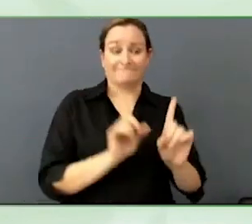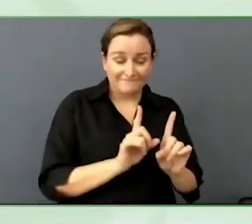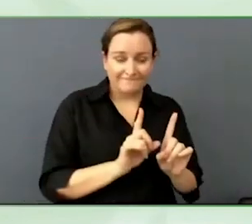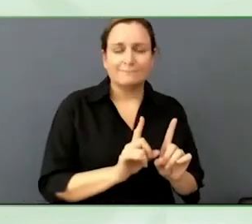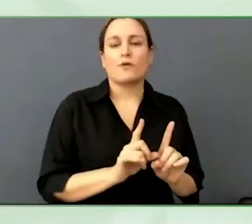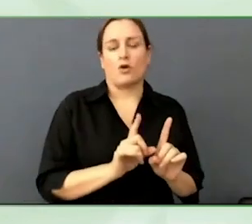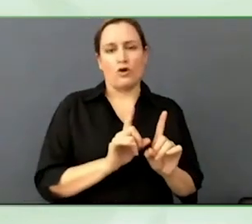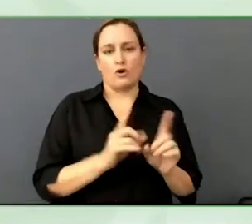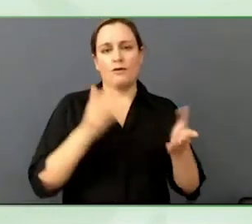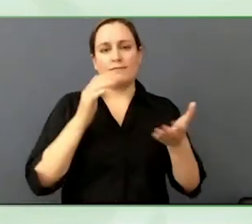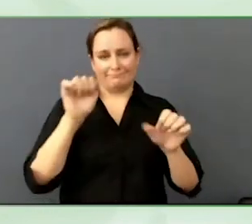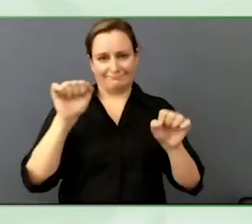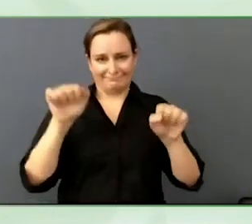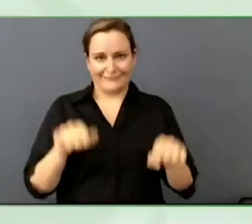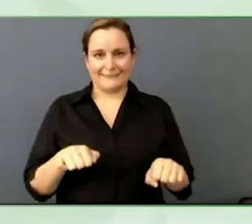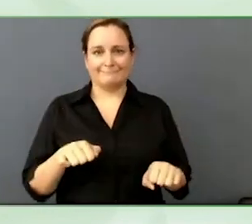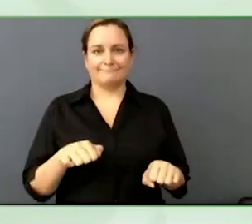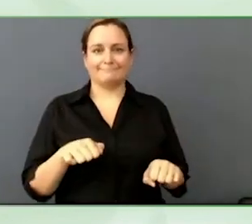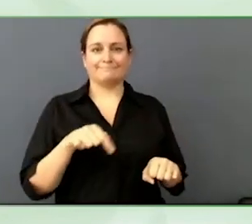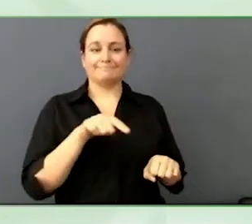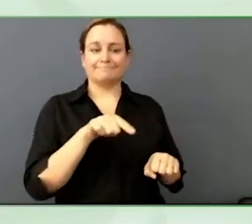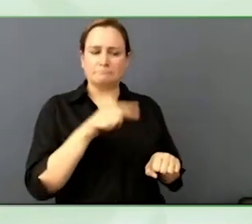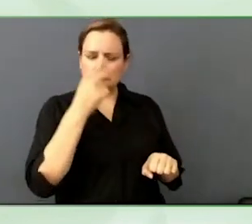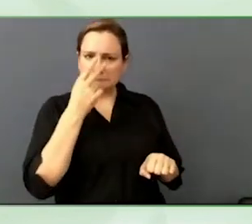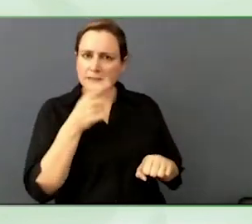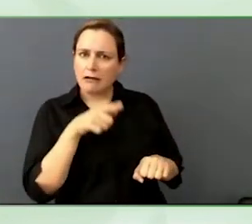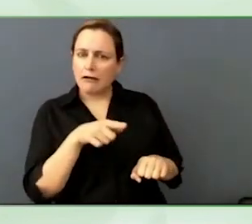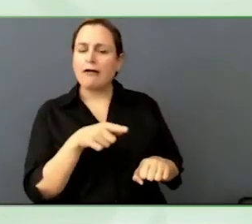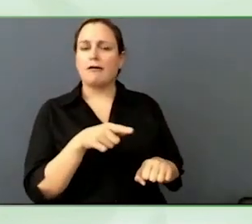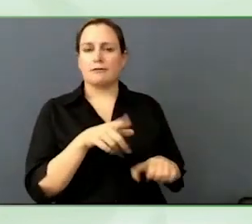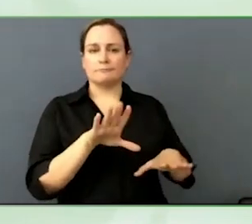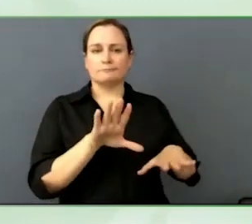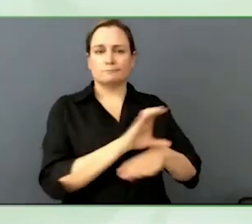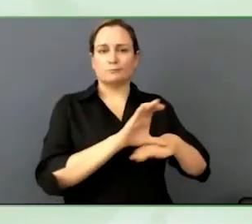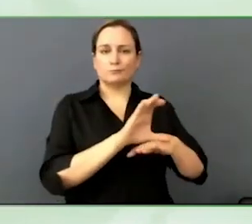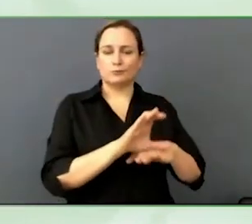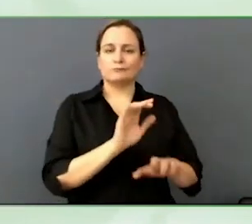machine only approach as opposed to needing a human all the time.